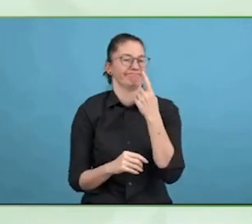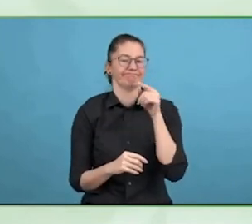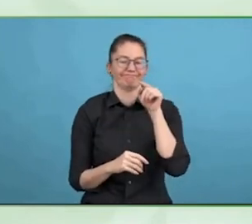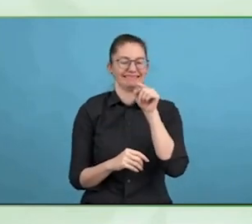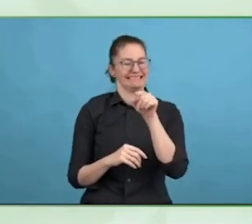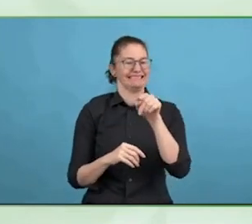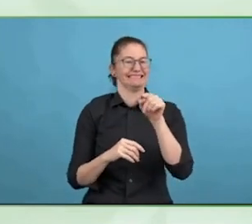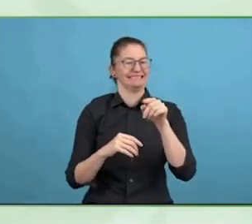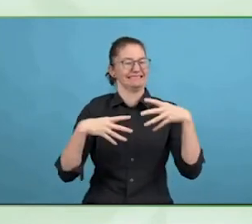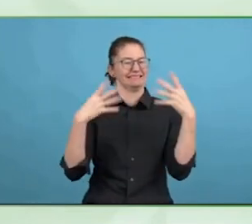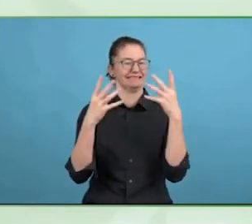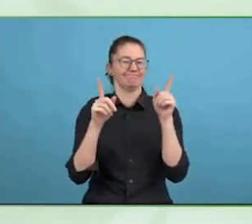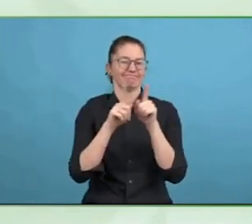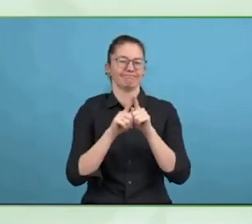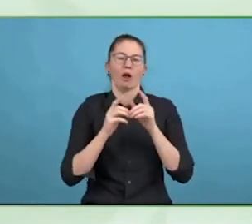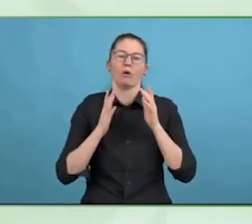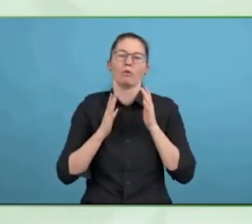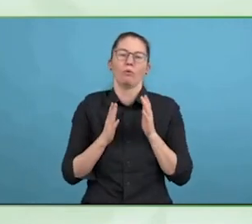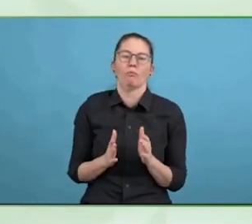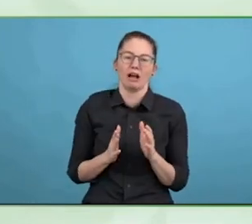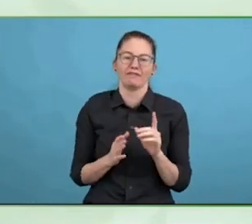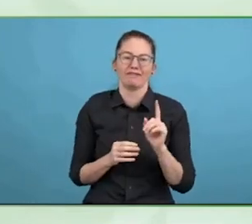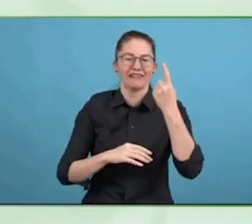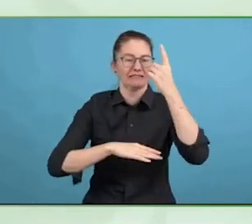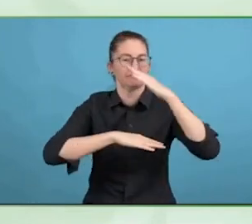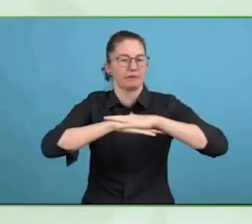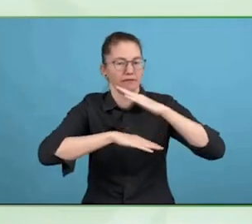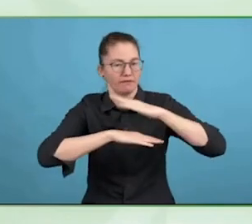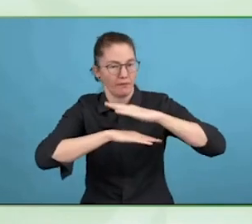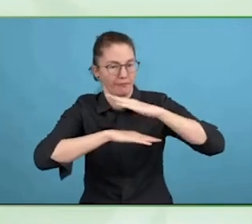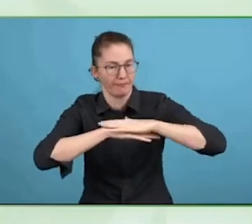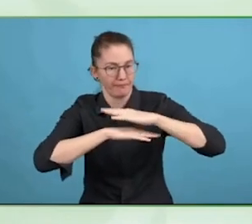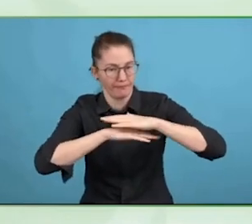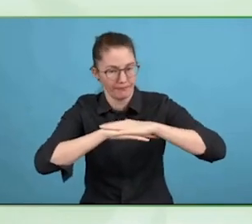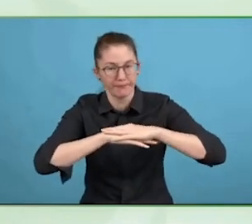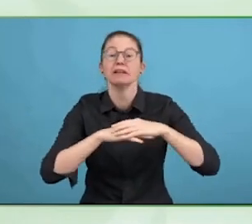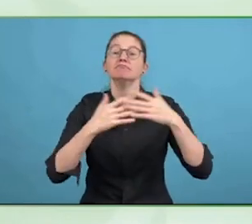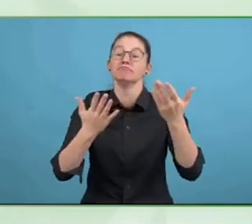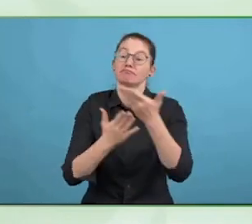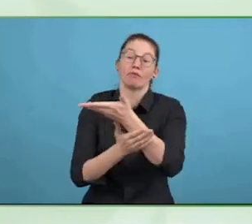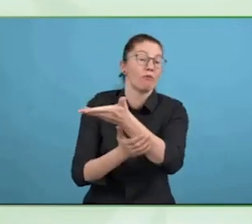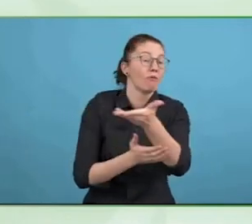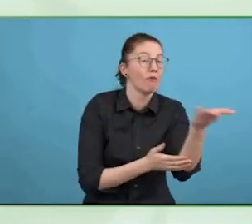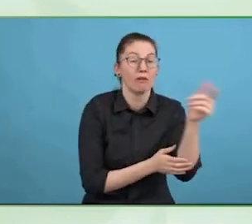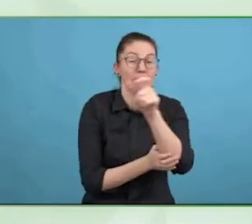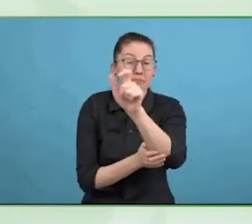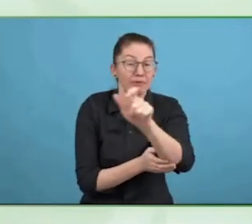introduction of himself and also to talk to us about major trends he is